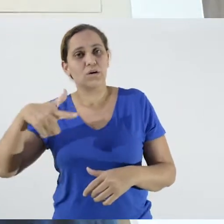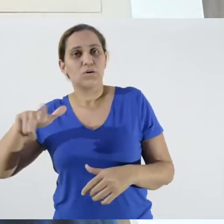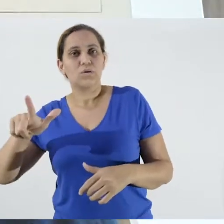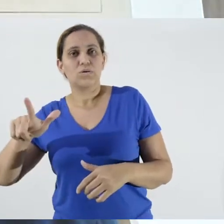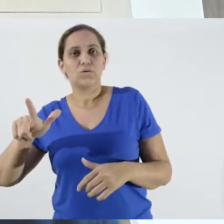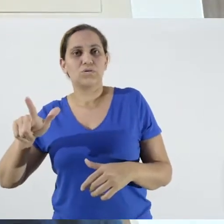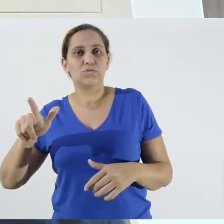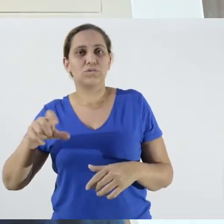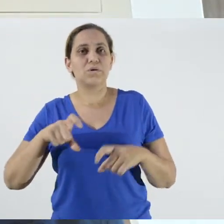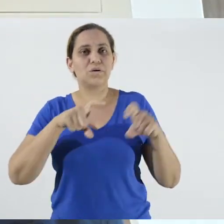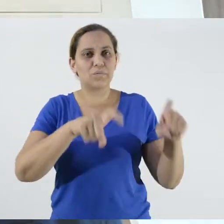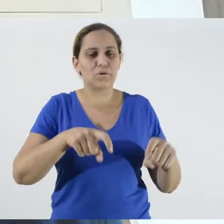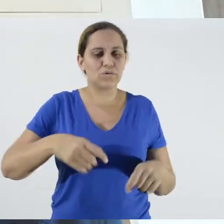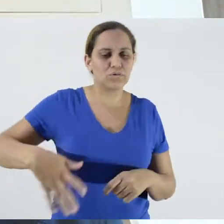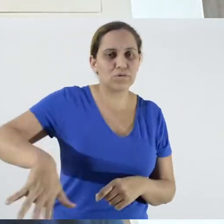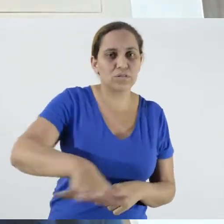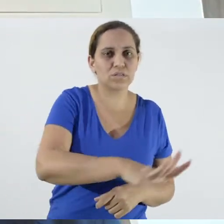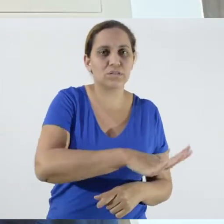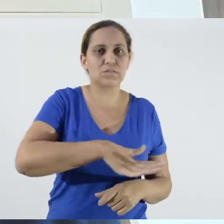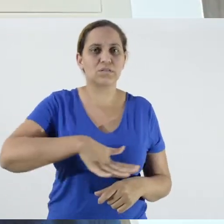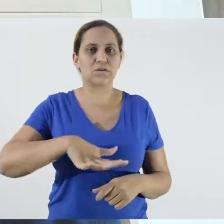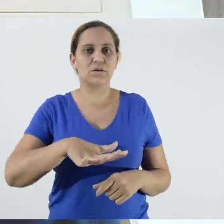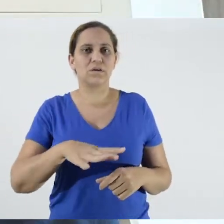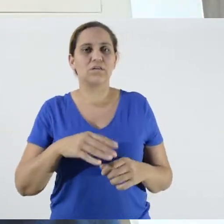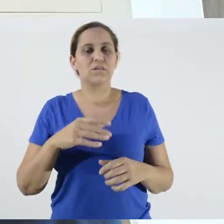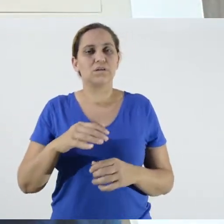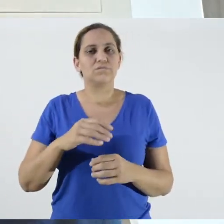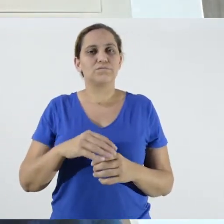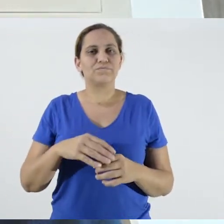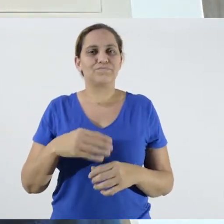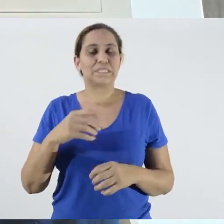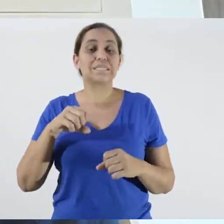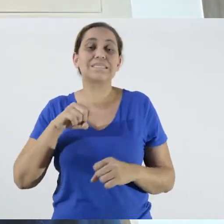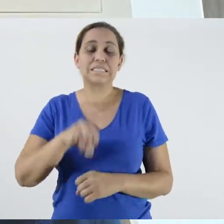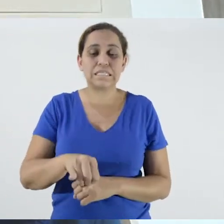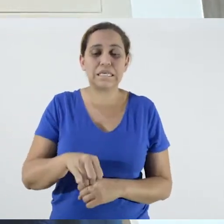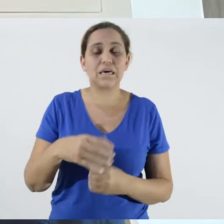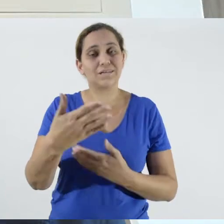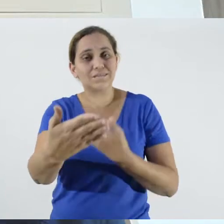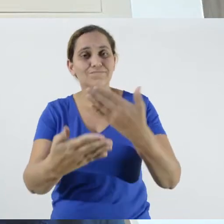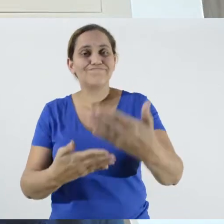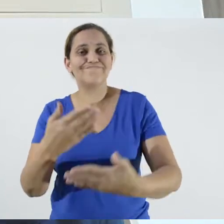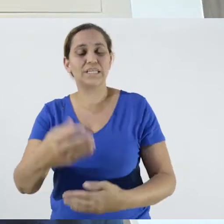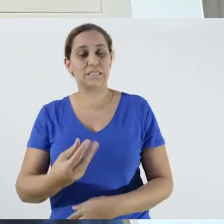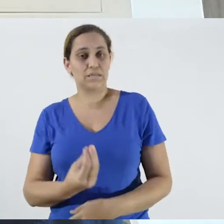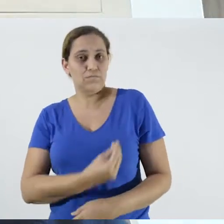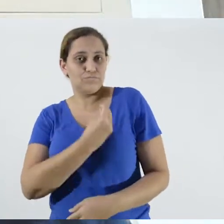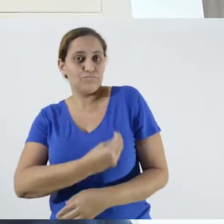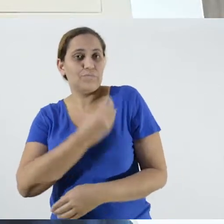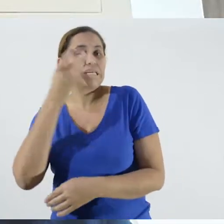this interaction now both face-to-face and at distance, in the work of